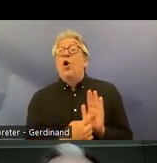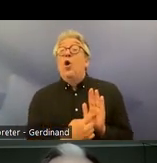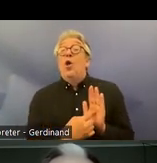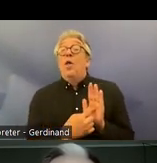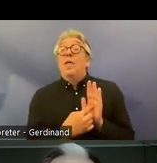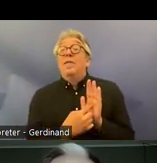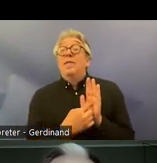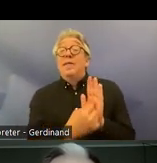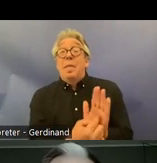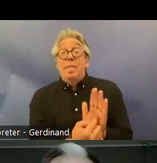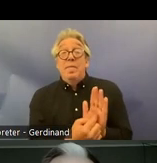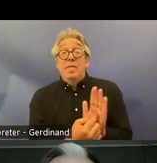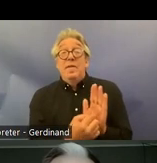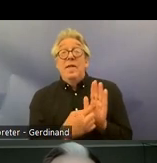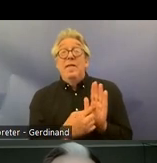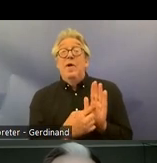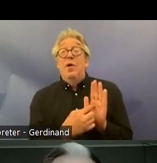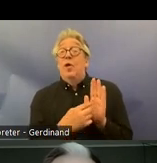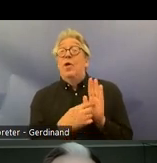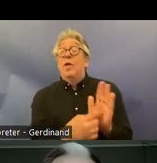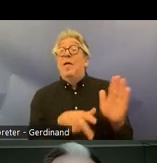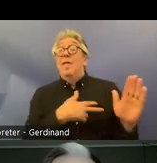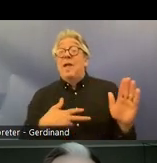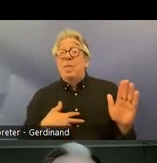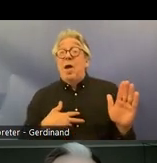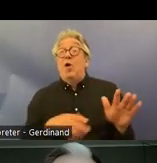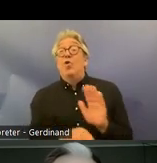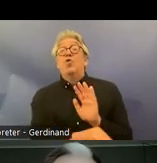transformation uh and when it comes to other conventions only the European